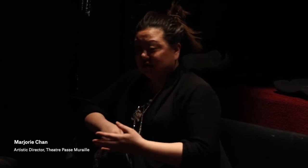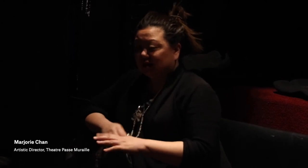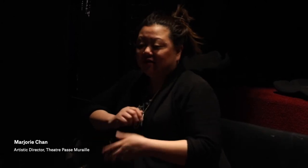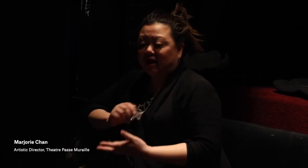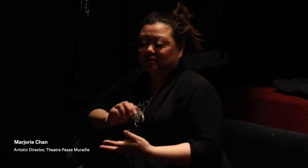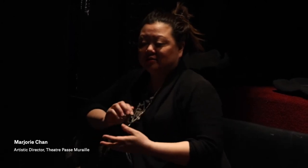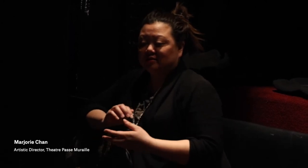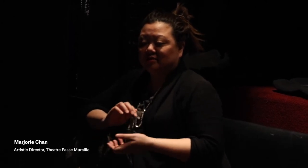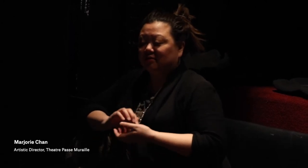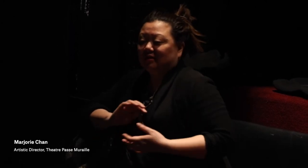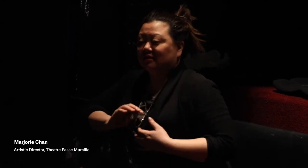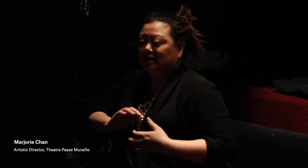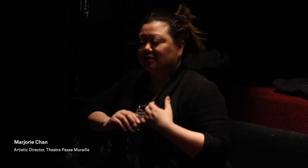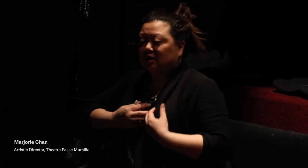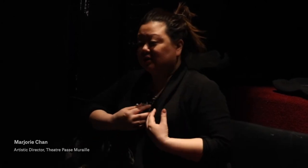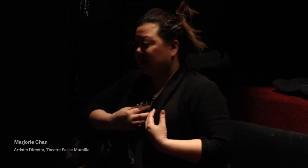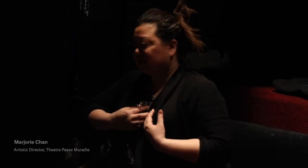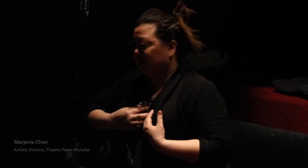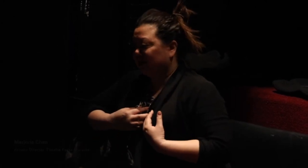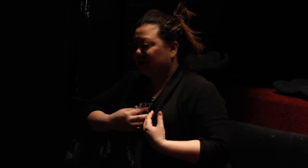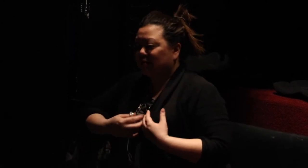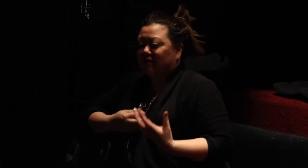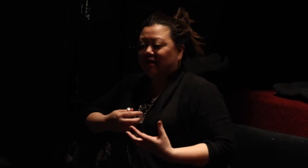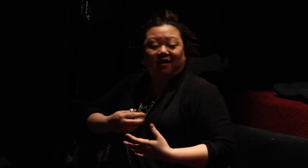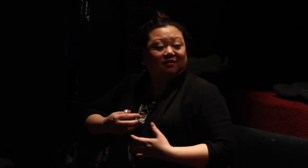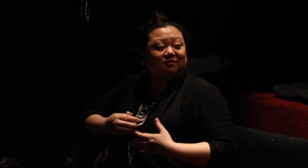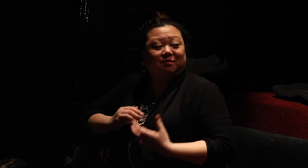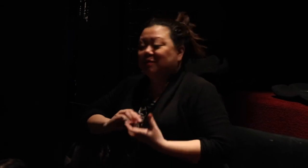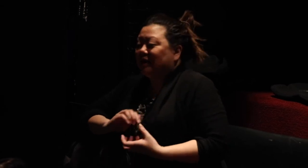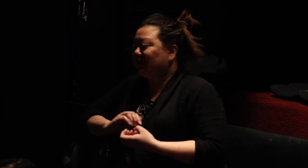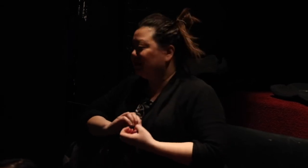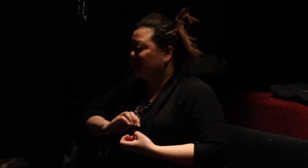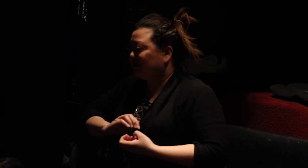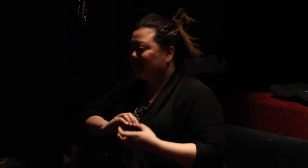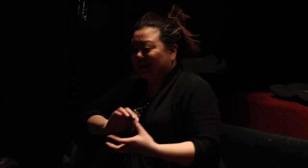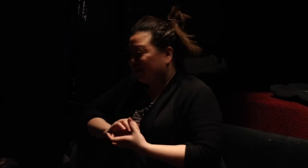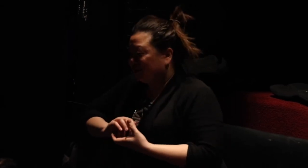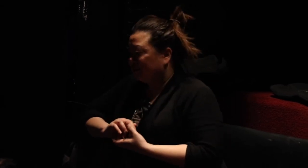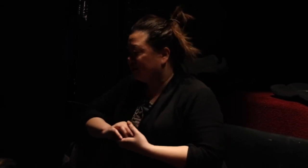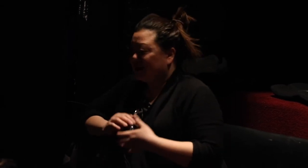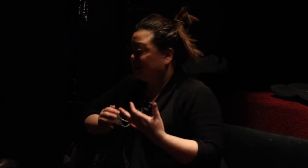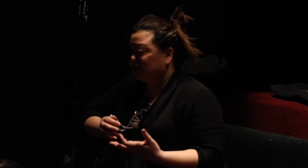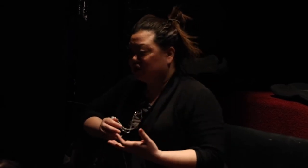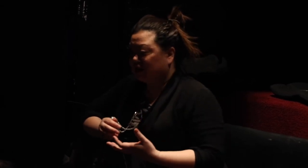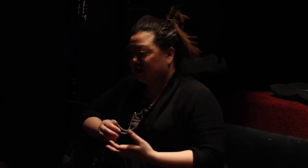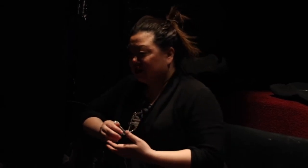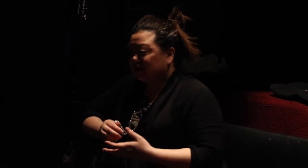I found so satisfying because it was together, you were telling the story.